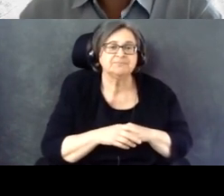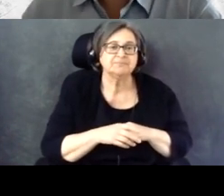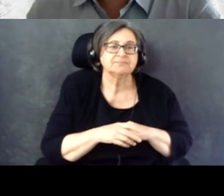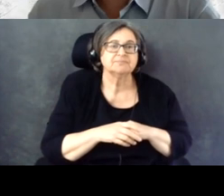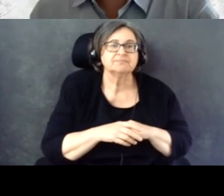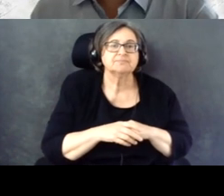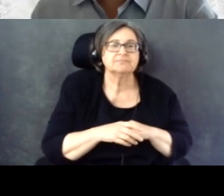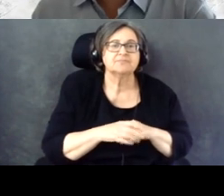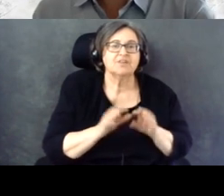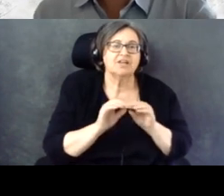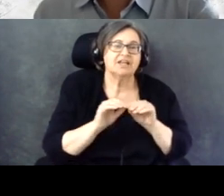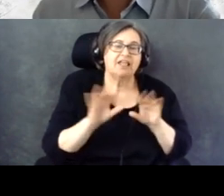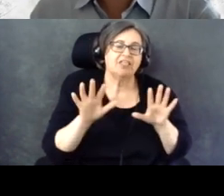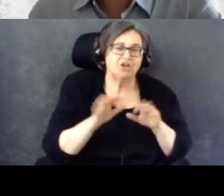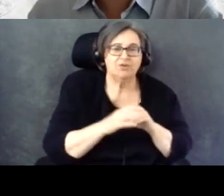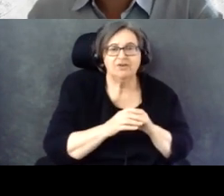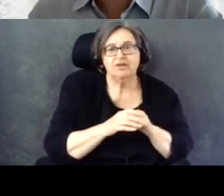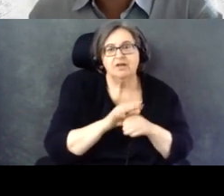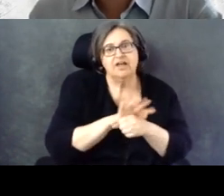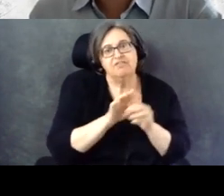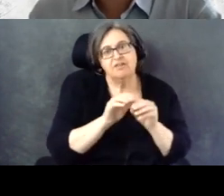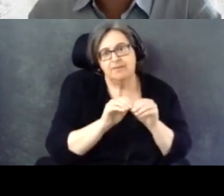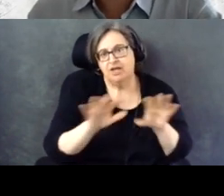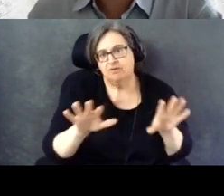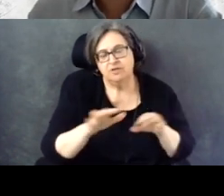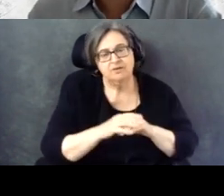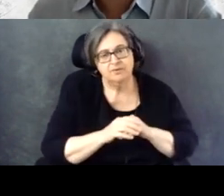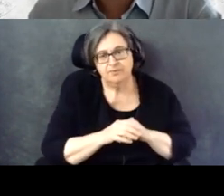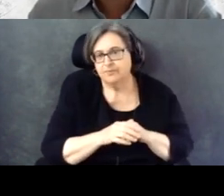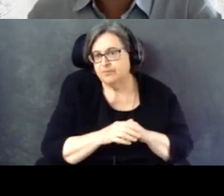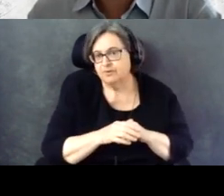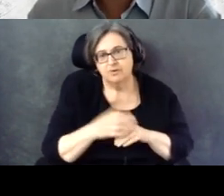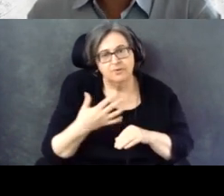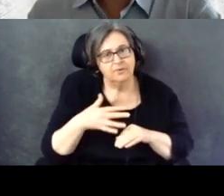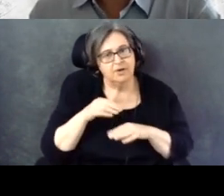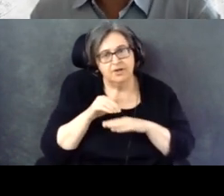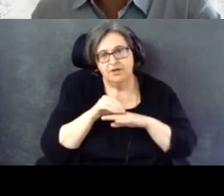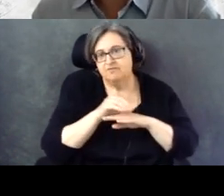And clearly, pandemic has had an influence.